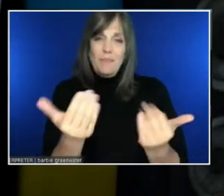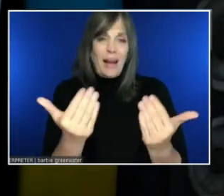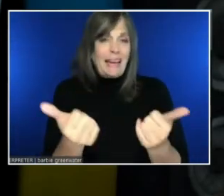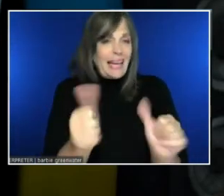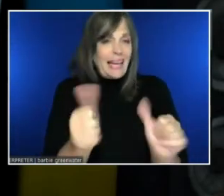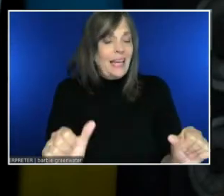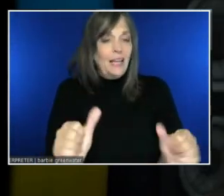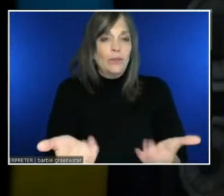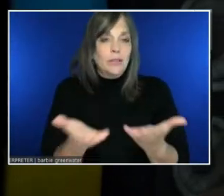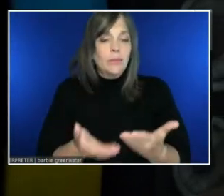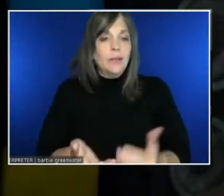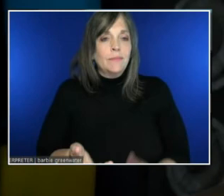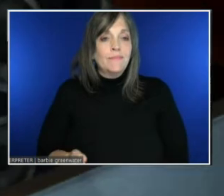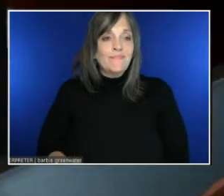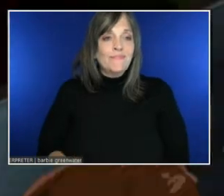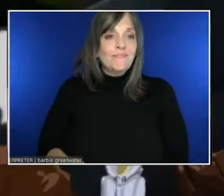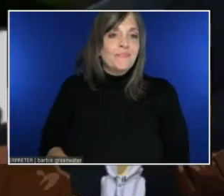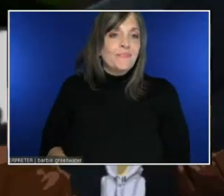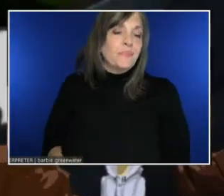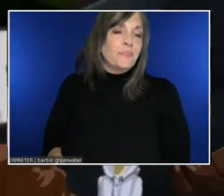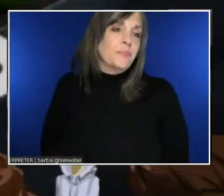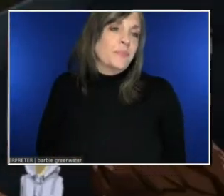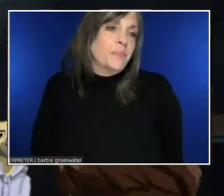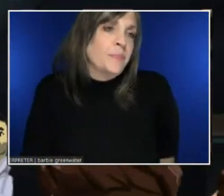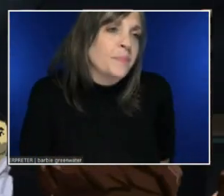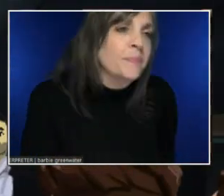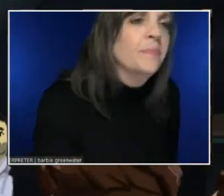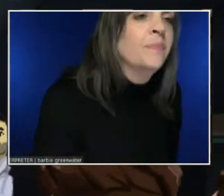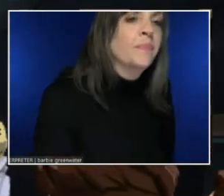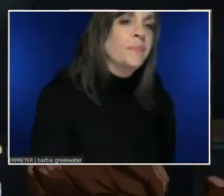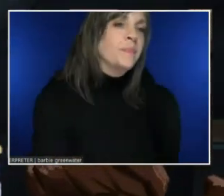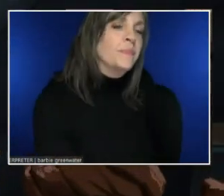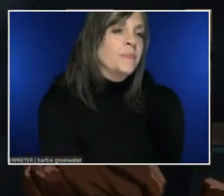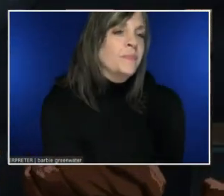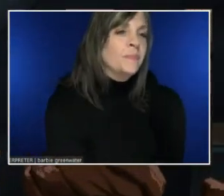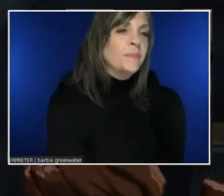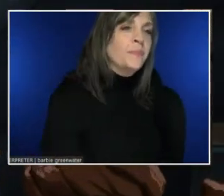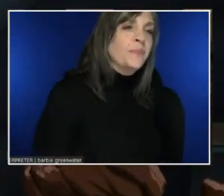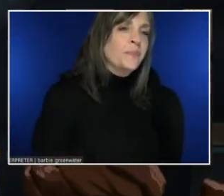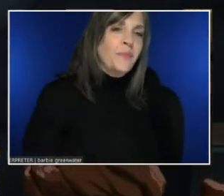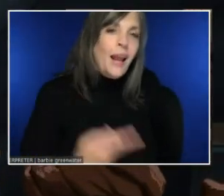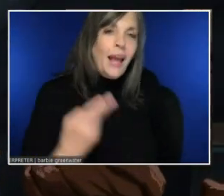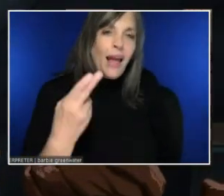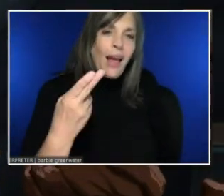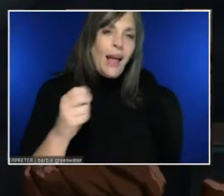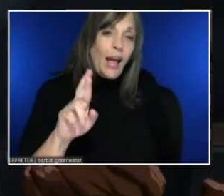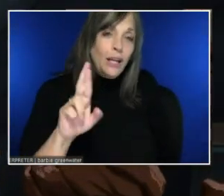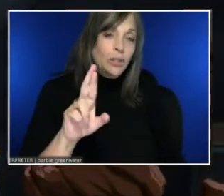I took a class recently from Hector Mento. He's on the accessibility team at Microsoft. And it really opened my eyes.